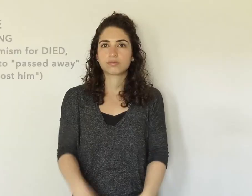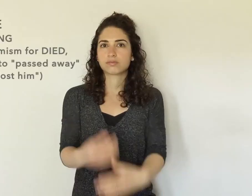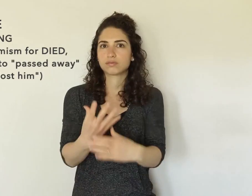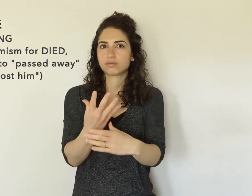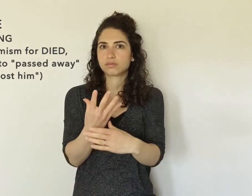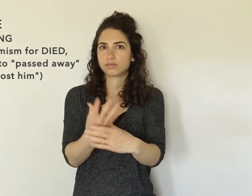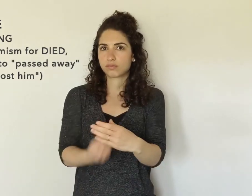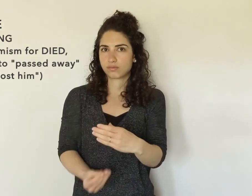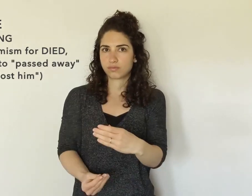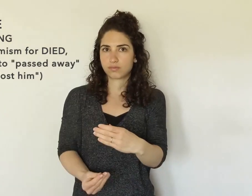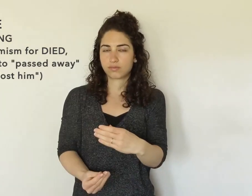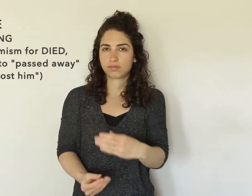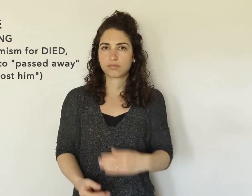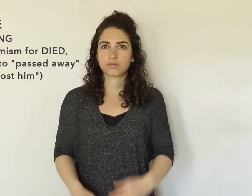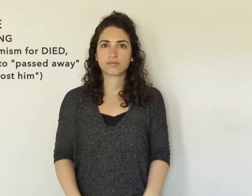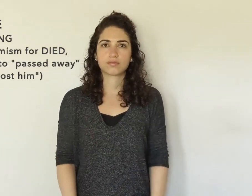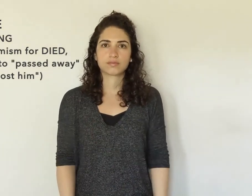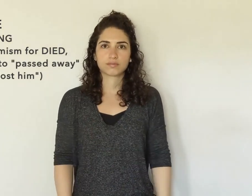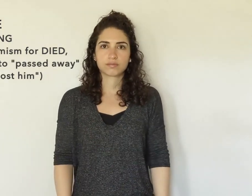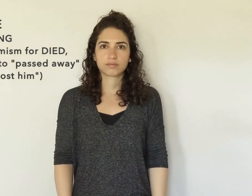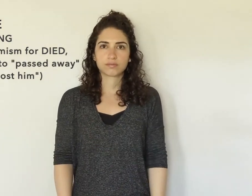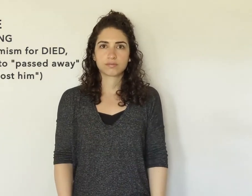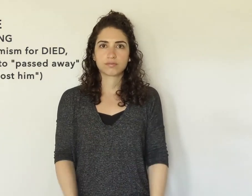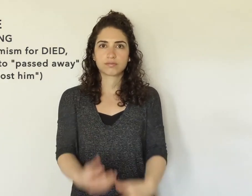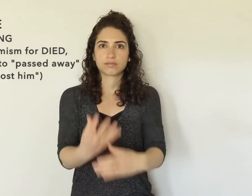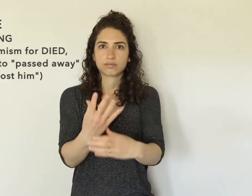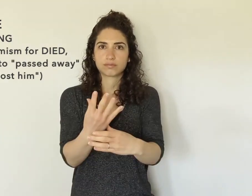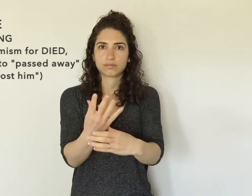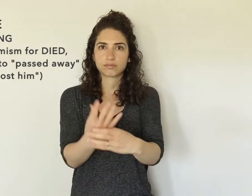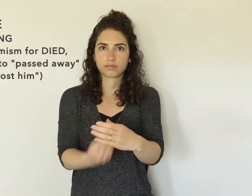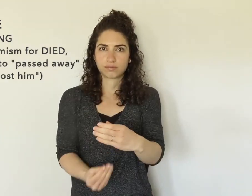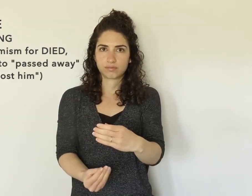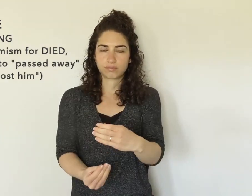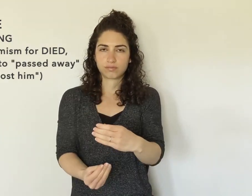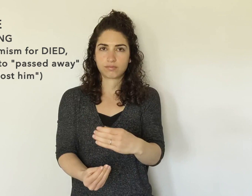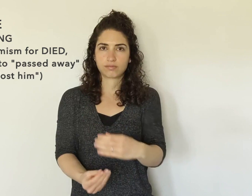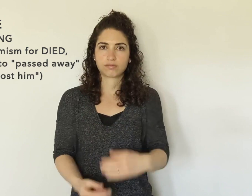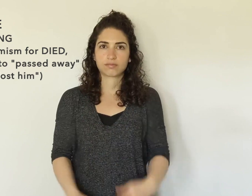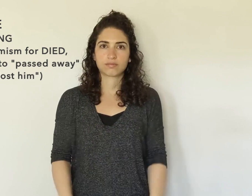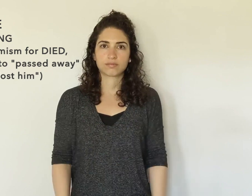GONE